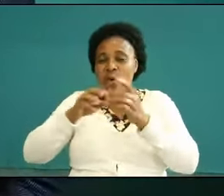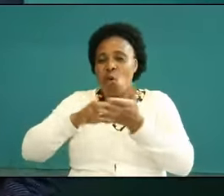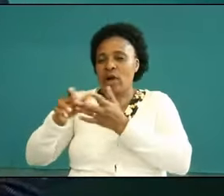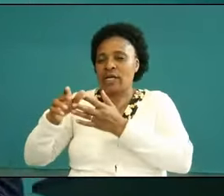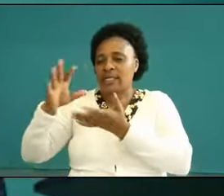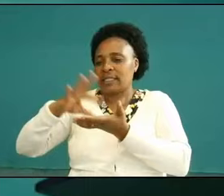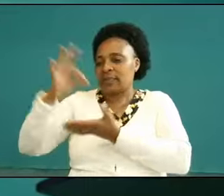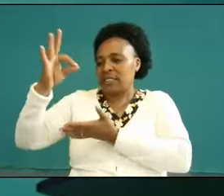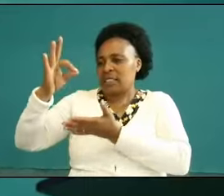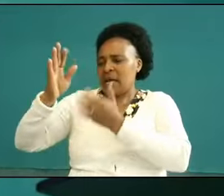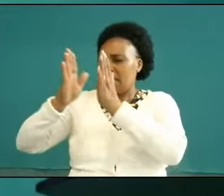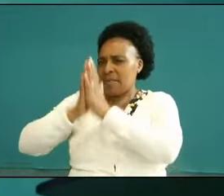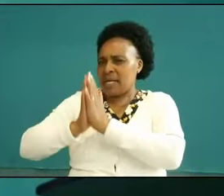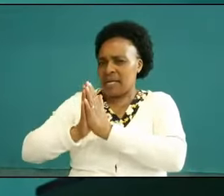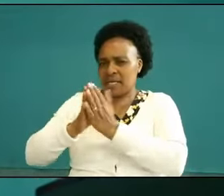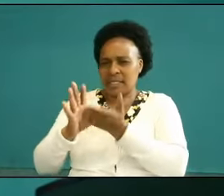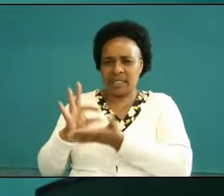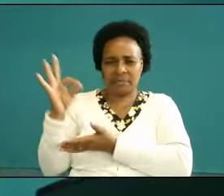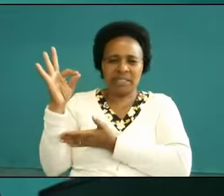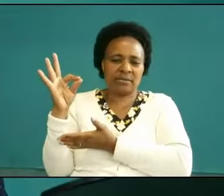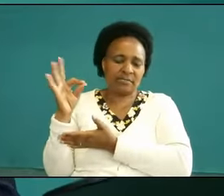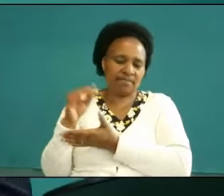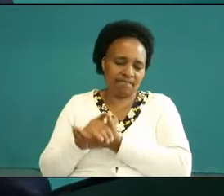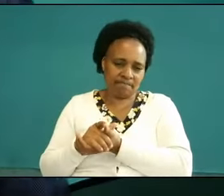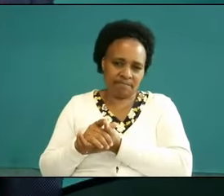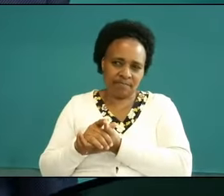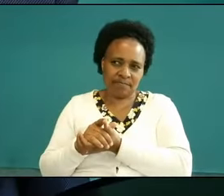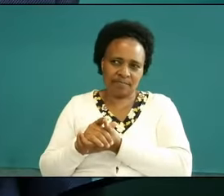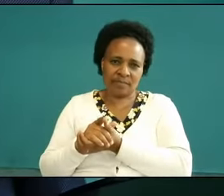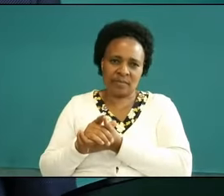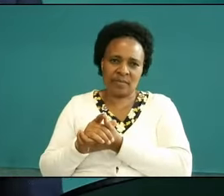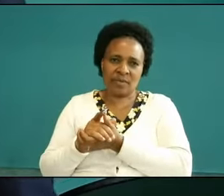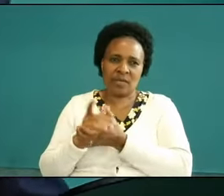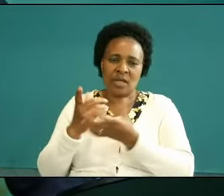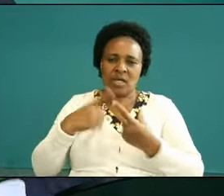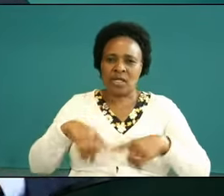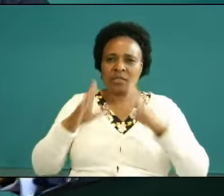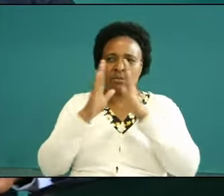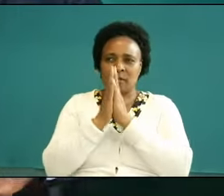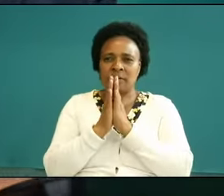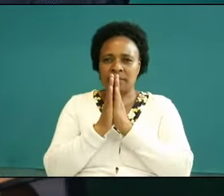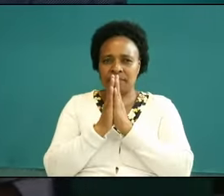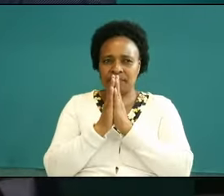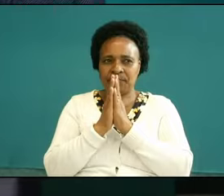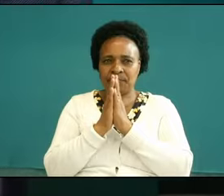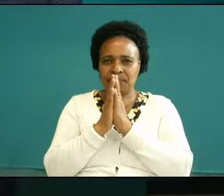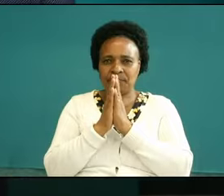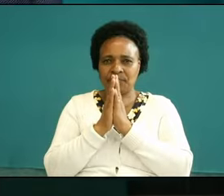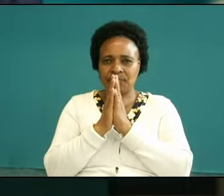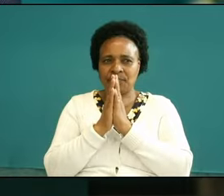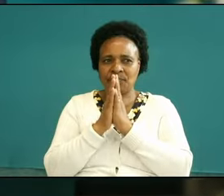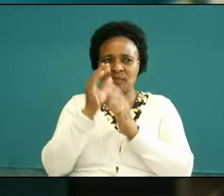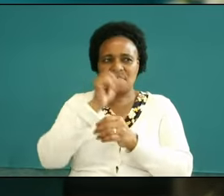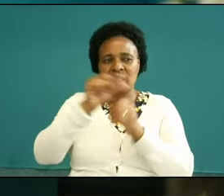praying in the spirit raise up your hand as I pray gracious Father in Heaven thank you so